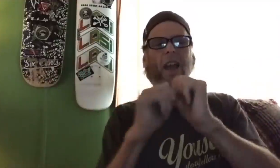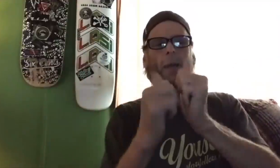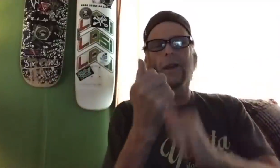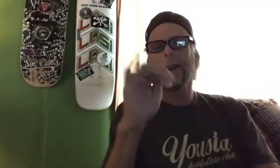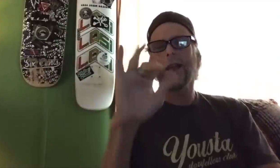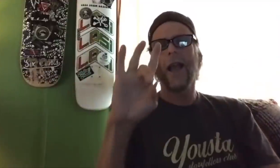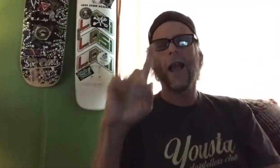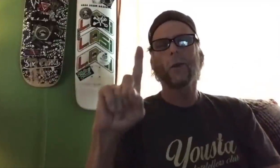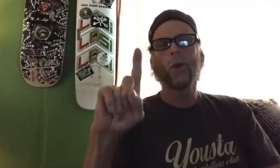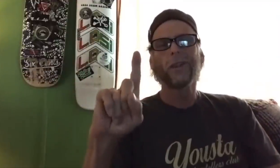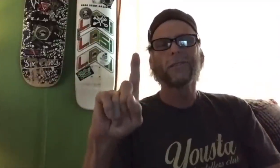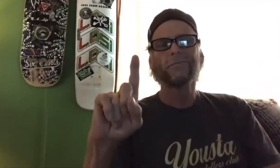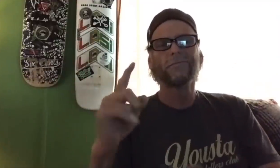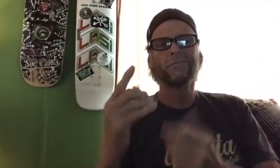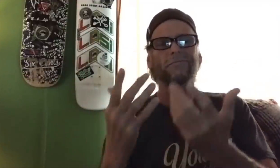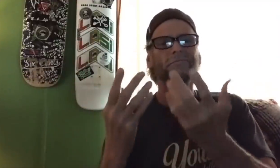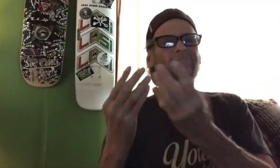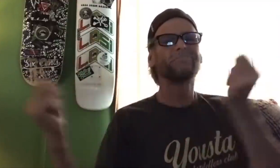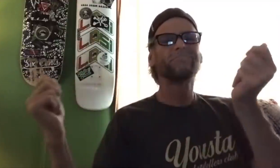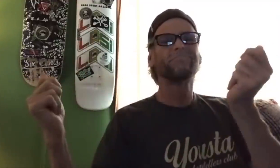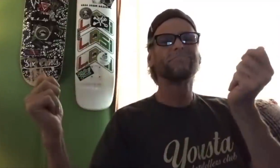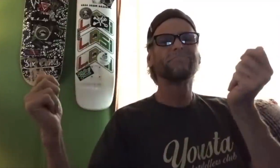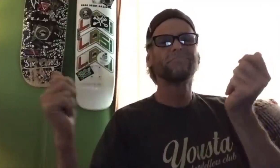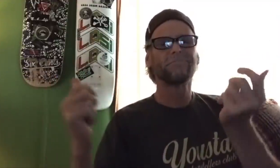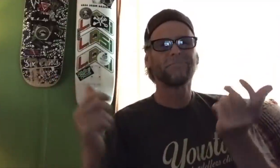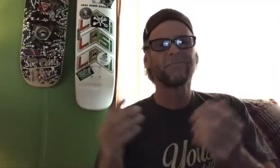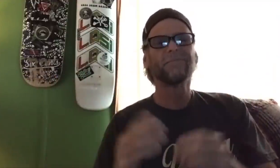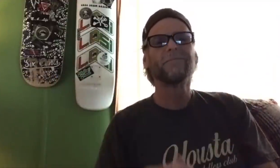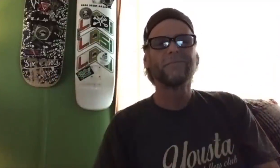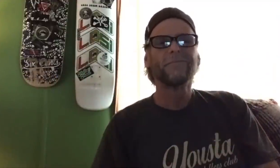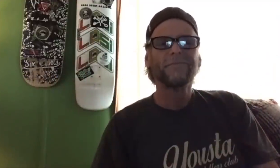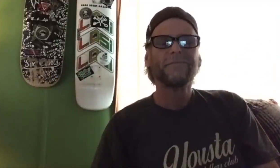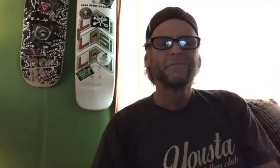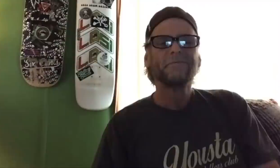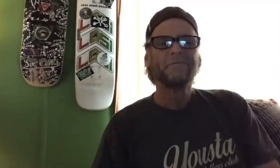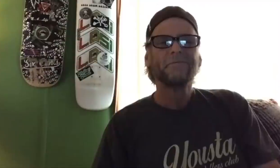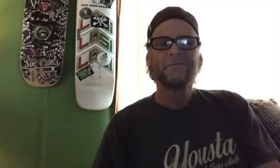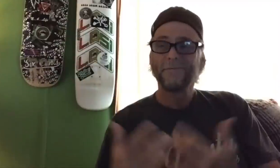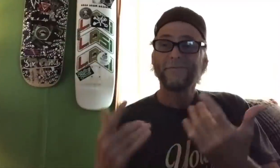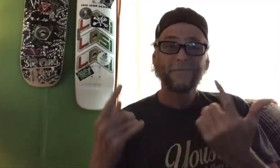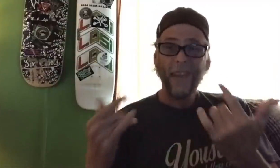The move was coined after a competition in '81.